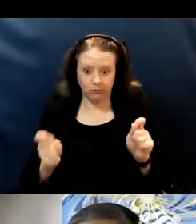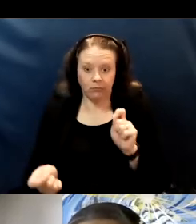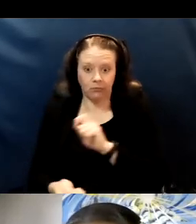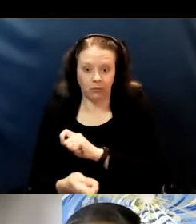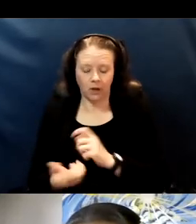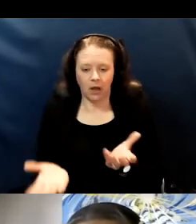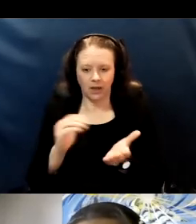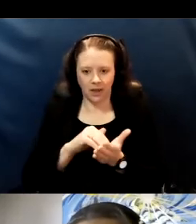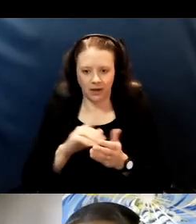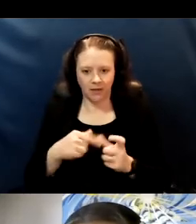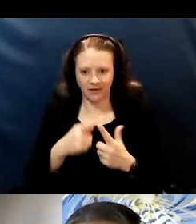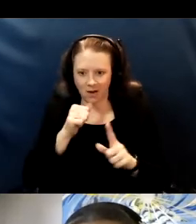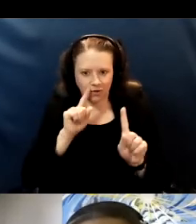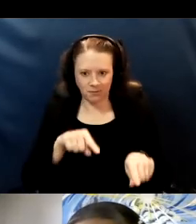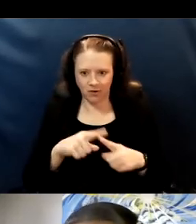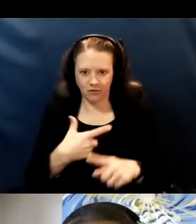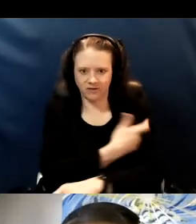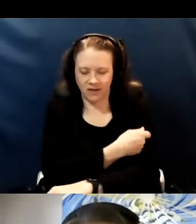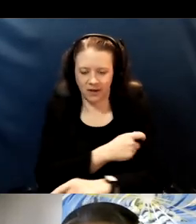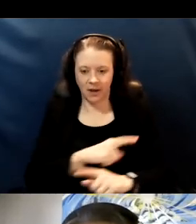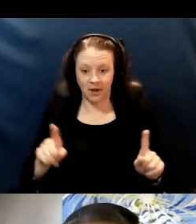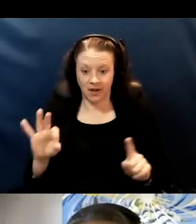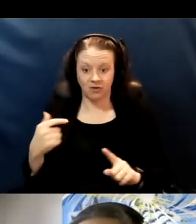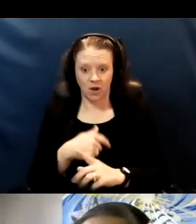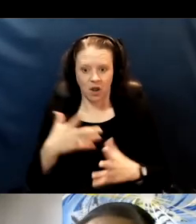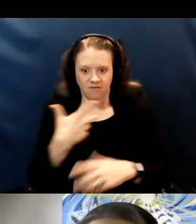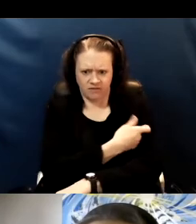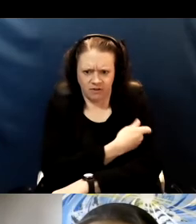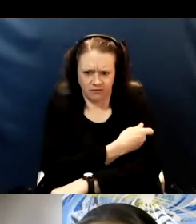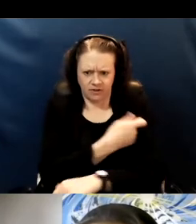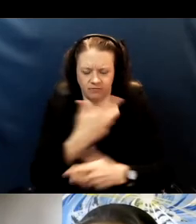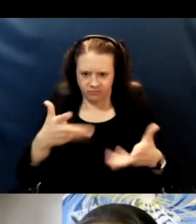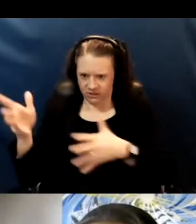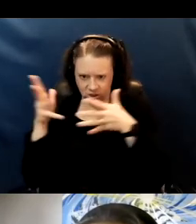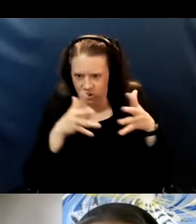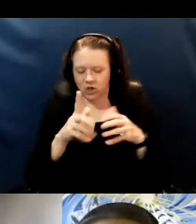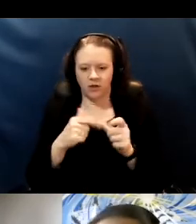and its track by being vaccinated that will never happen, because in order for a variant to happen